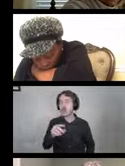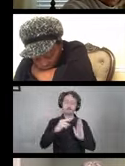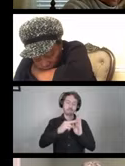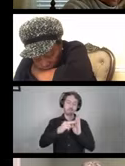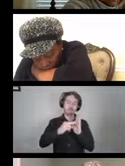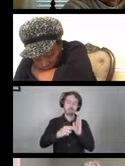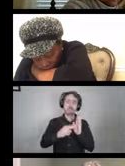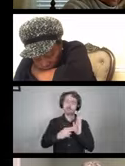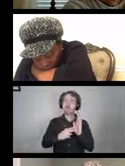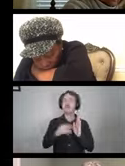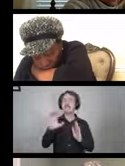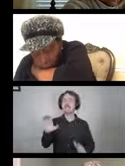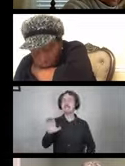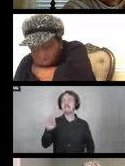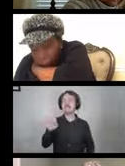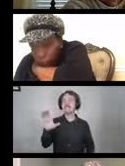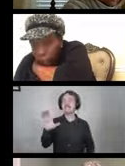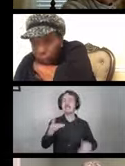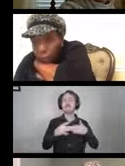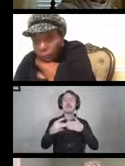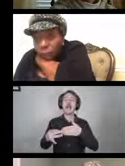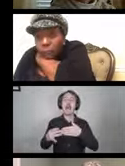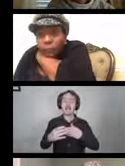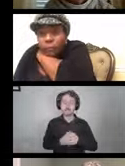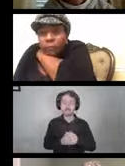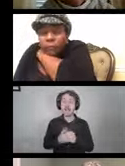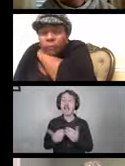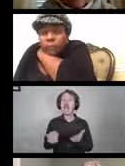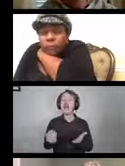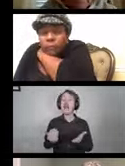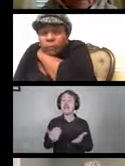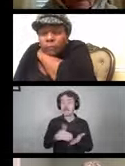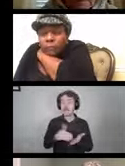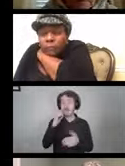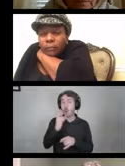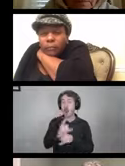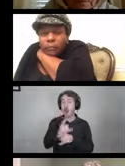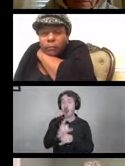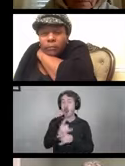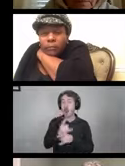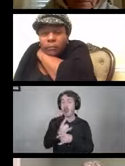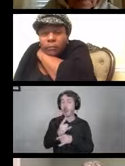at the guidelines on the CDC website. Of course when it comes to alcohol at least 70%.